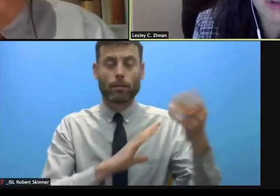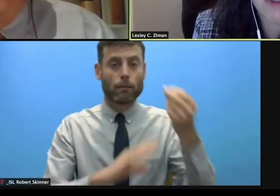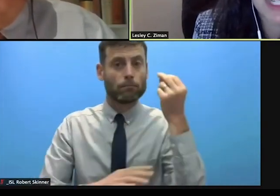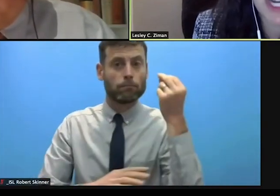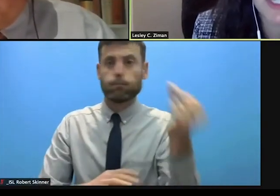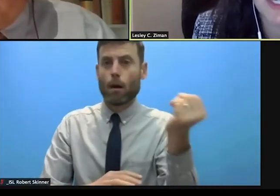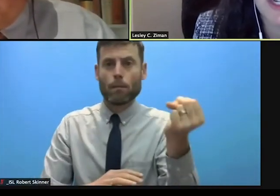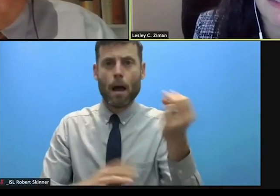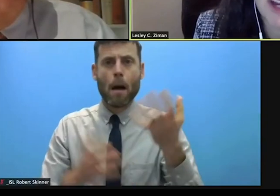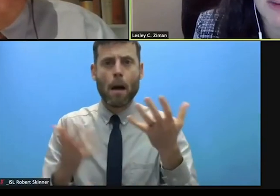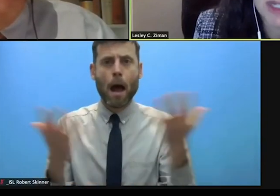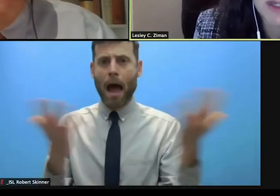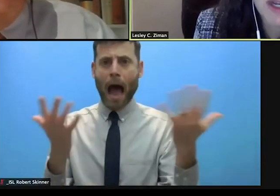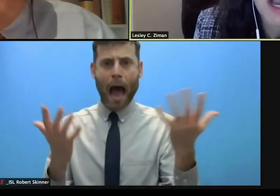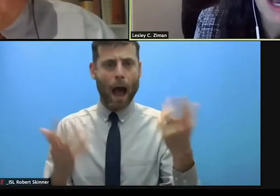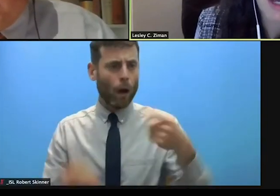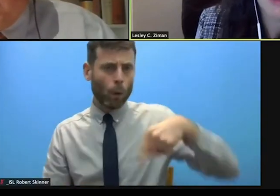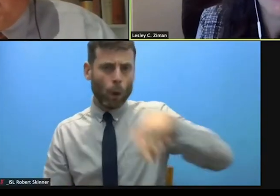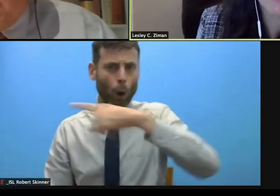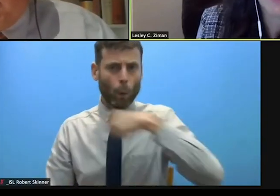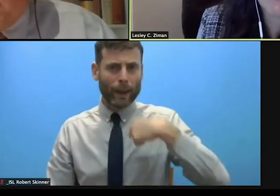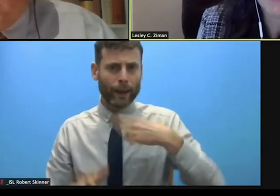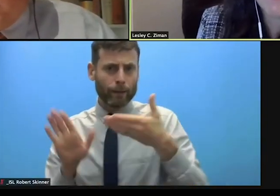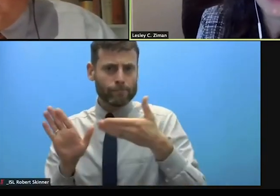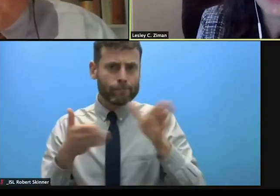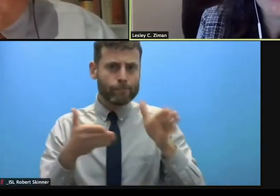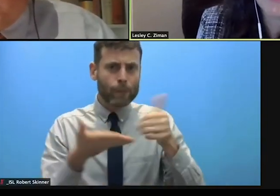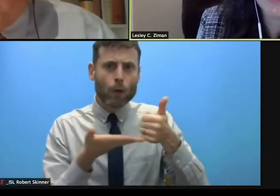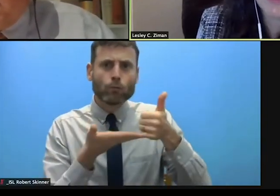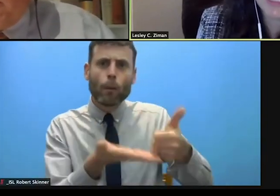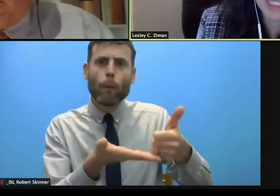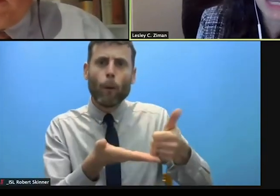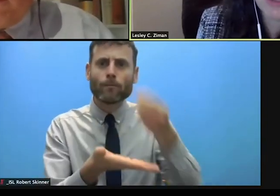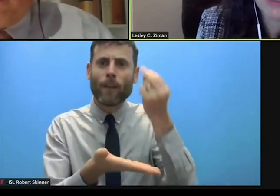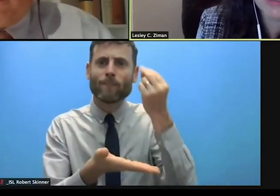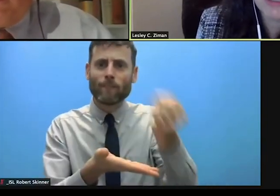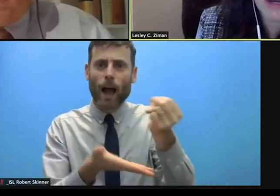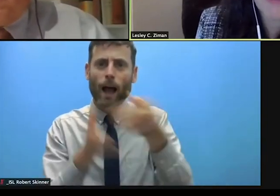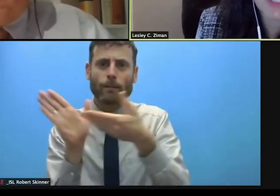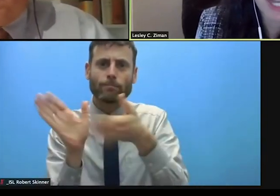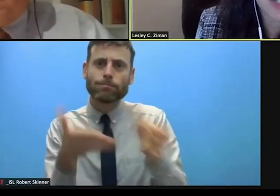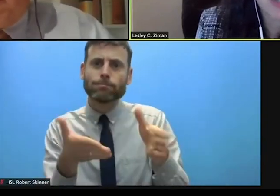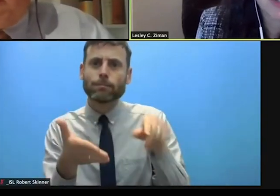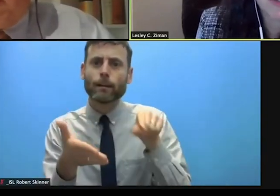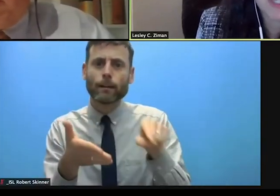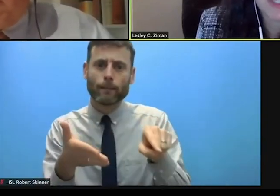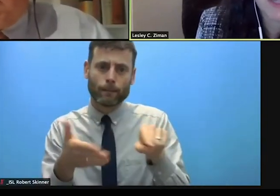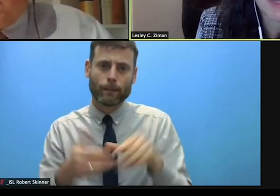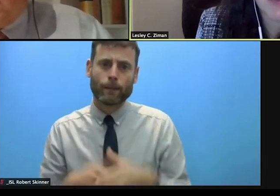COVID environment. We would hope that a midyear review would enable our protection services to be